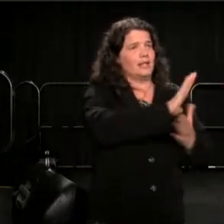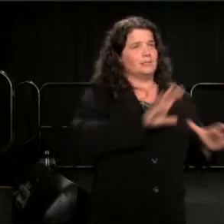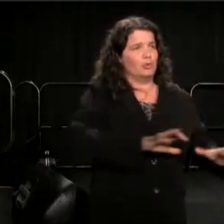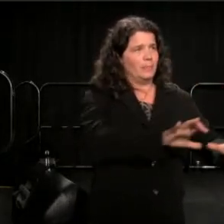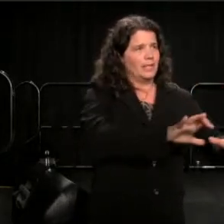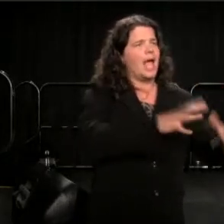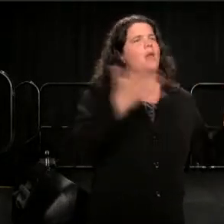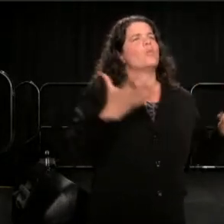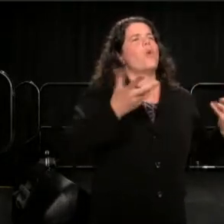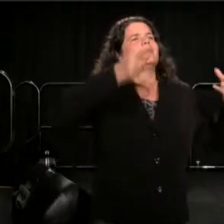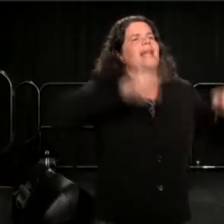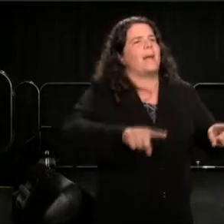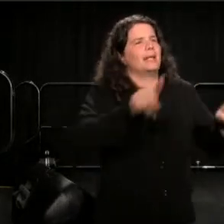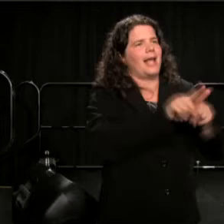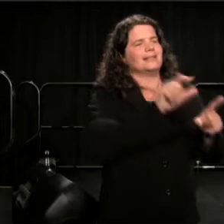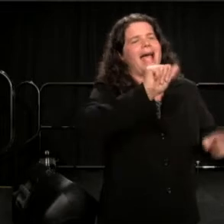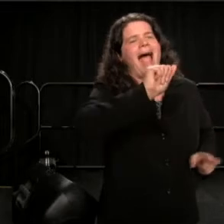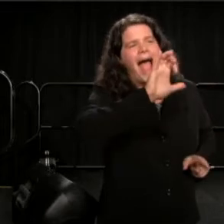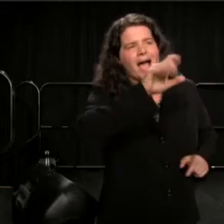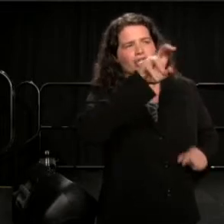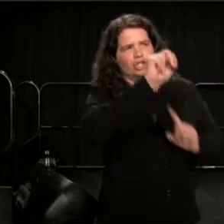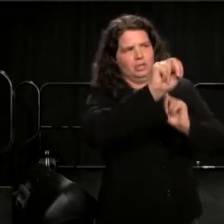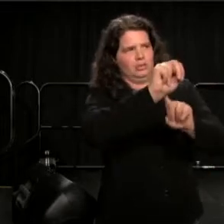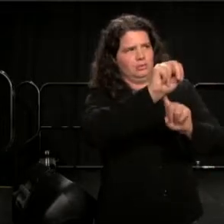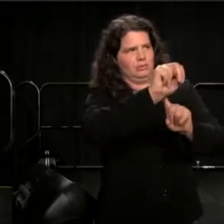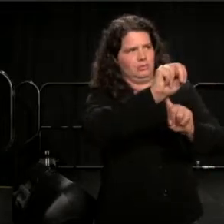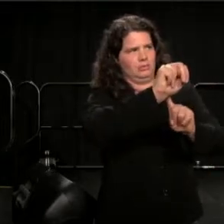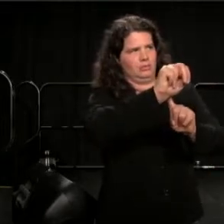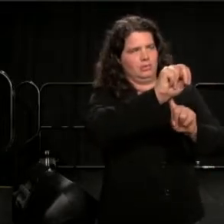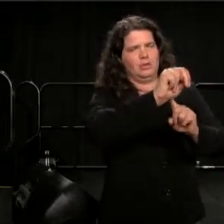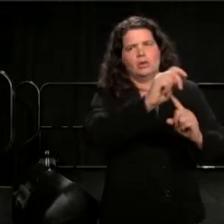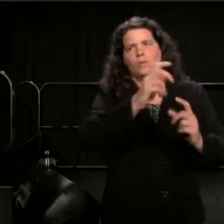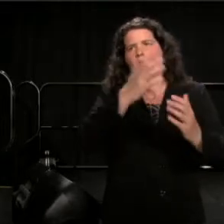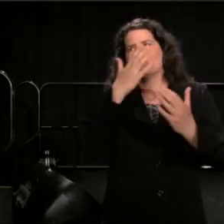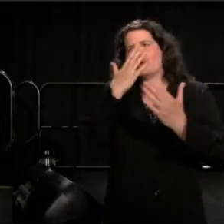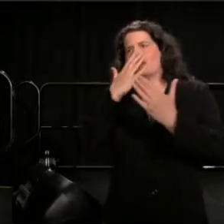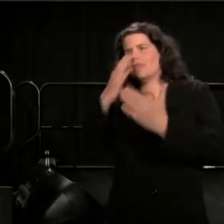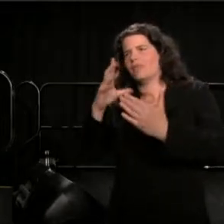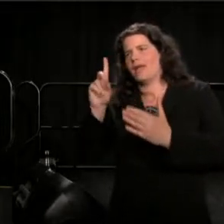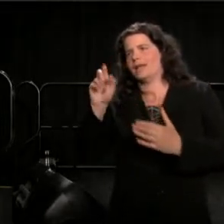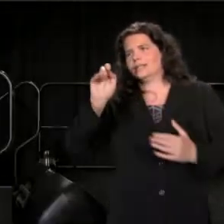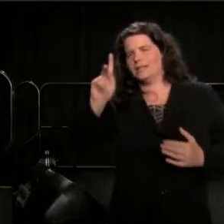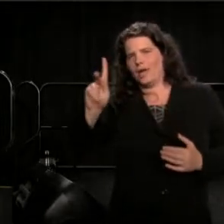And I want to thank Derek Goldman and Cynthia Schneider for helping me,